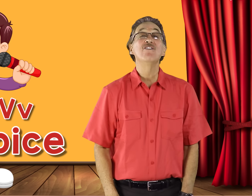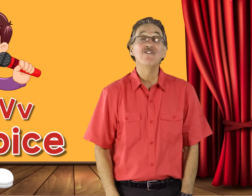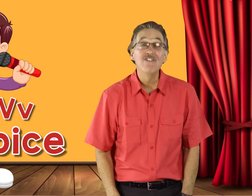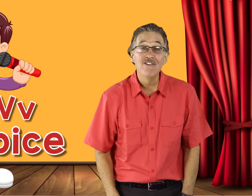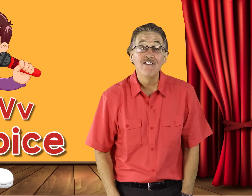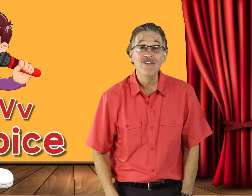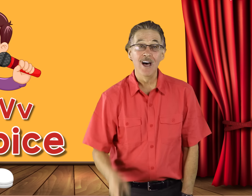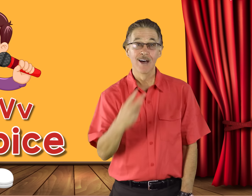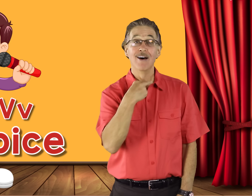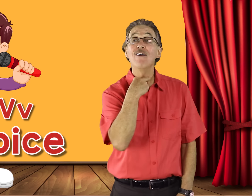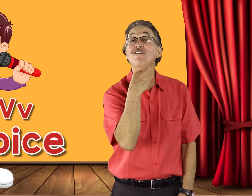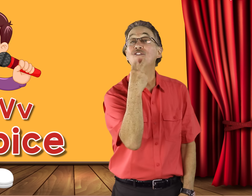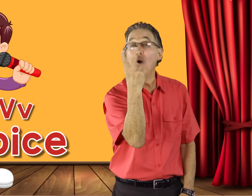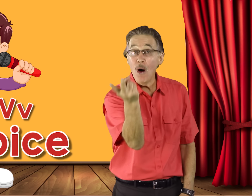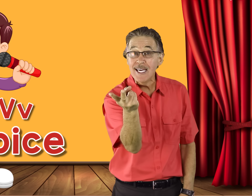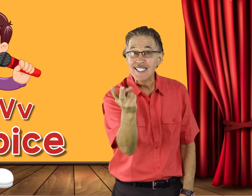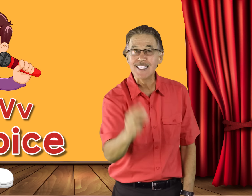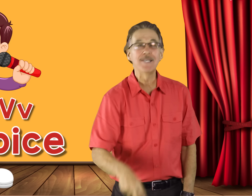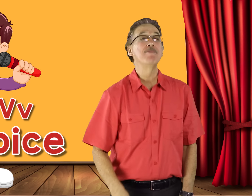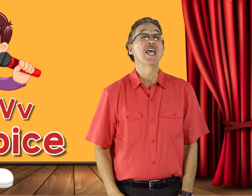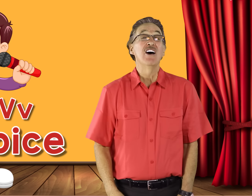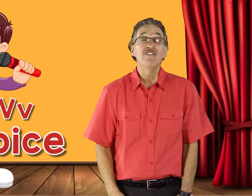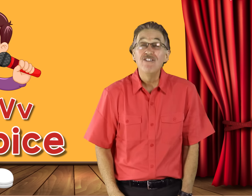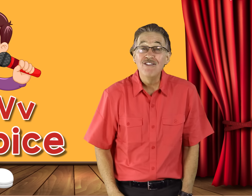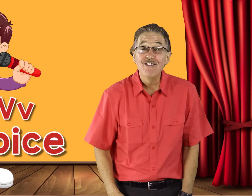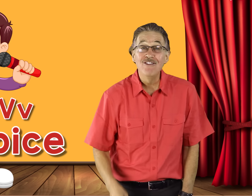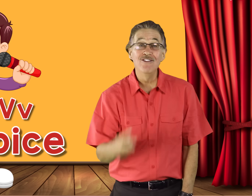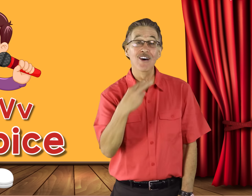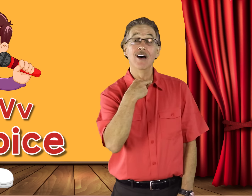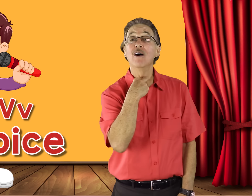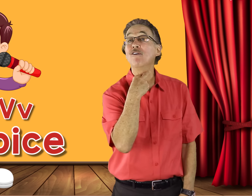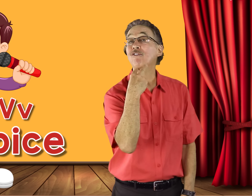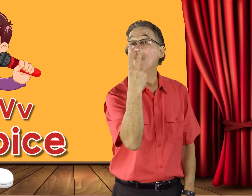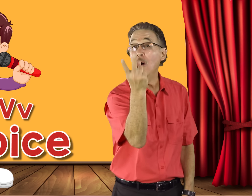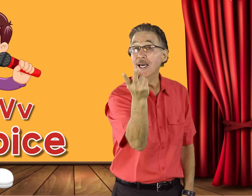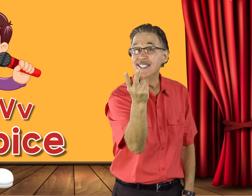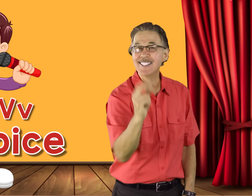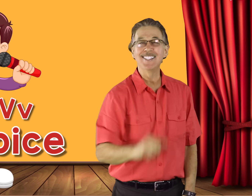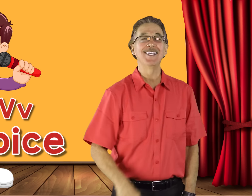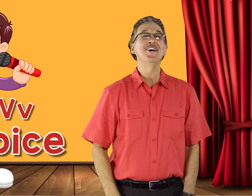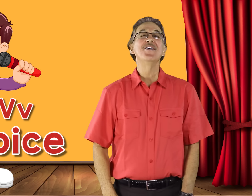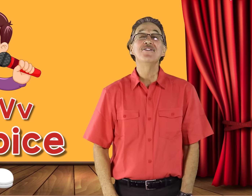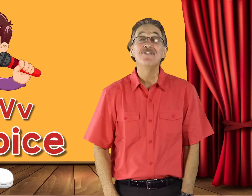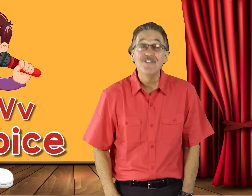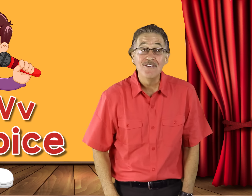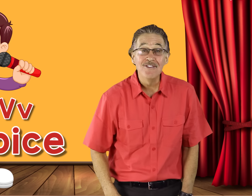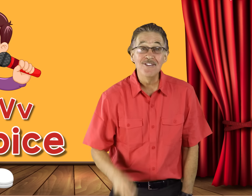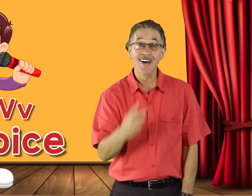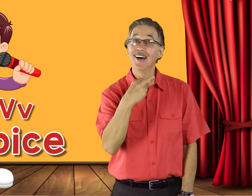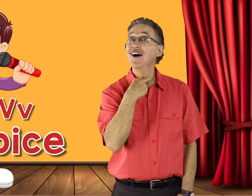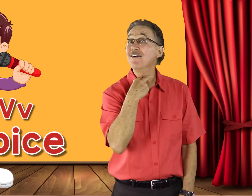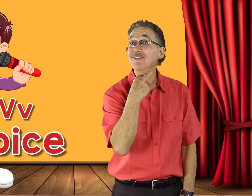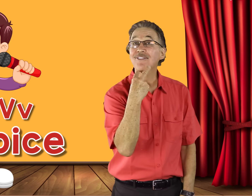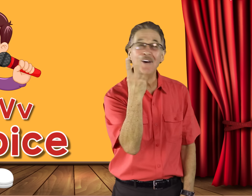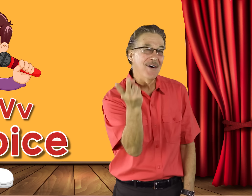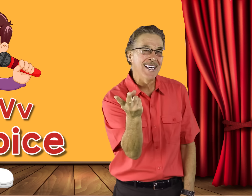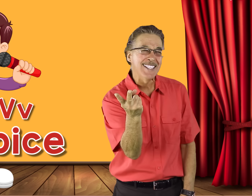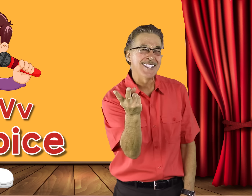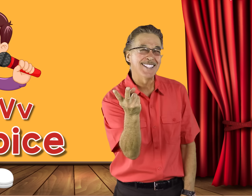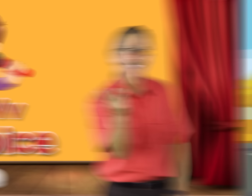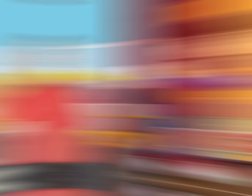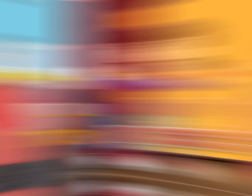/v/ voice /v/ voice /v/ voice